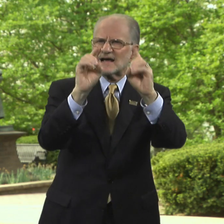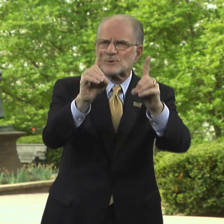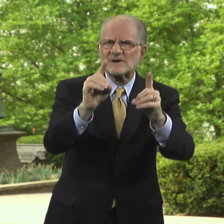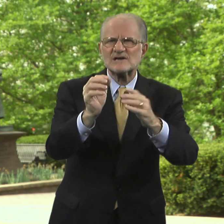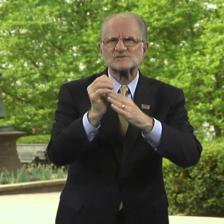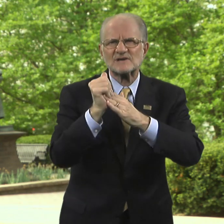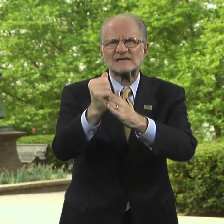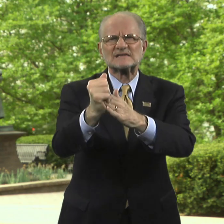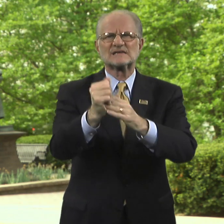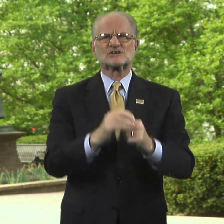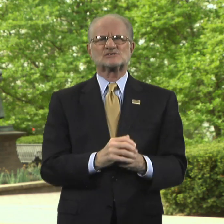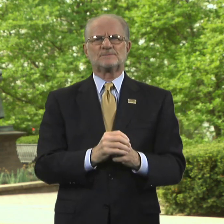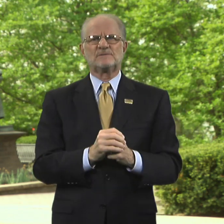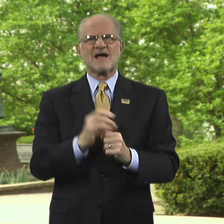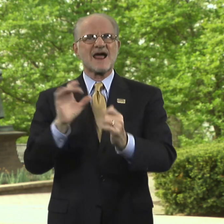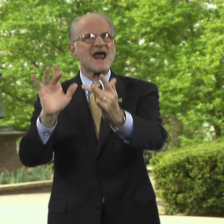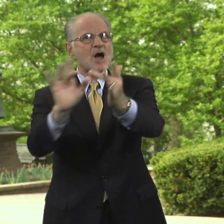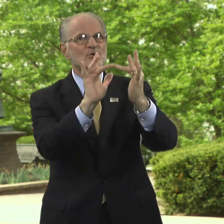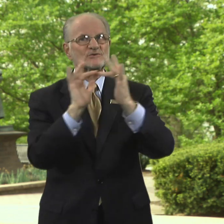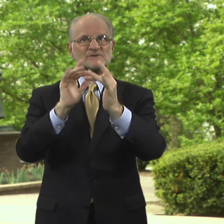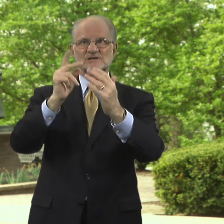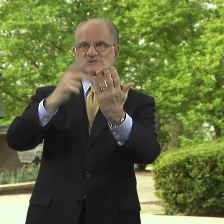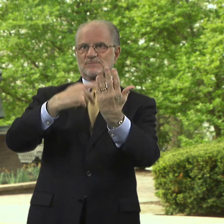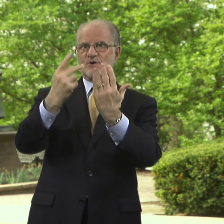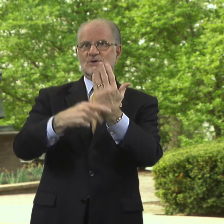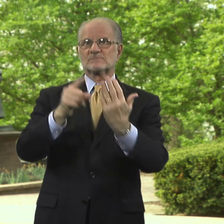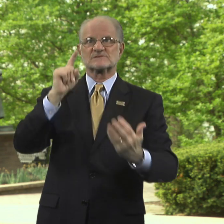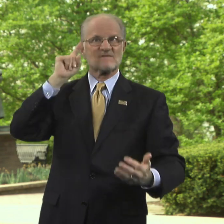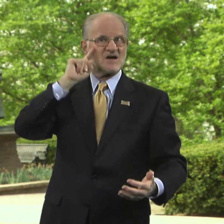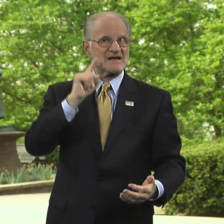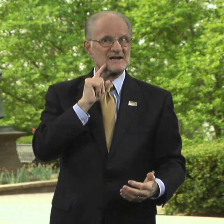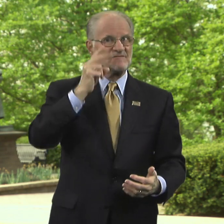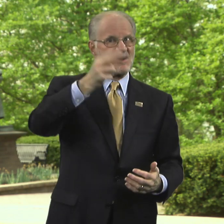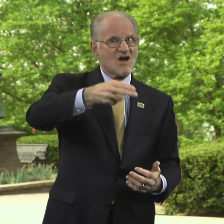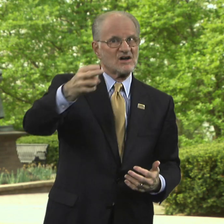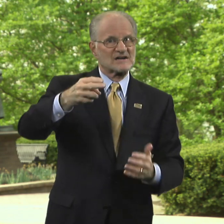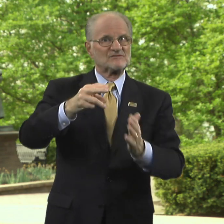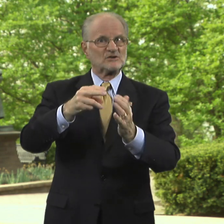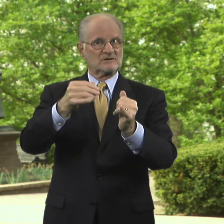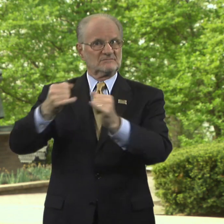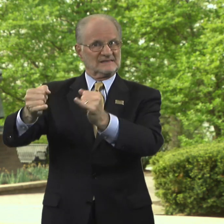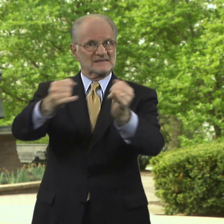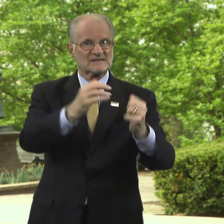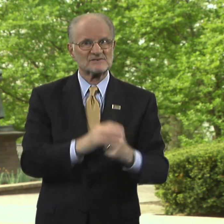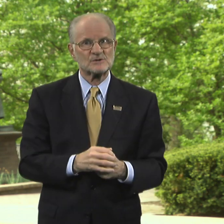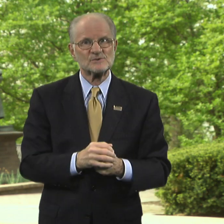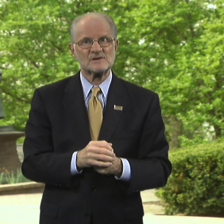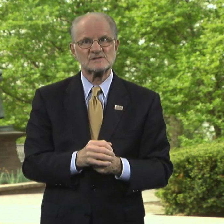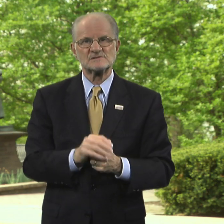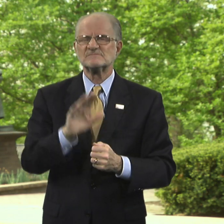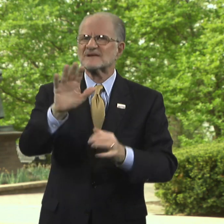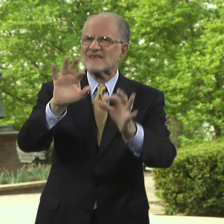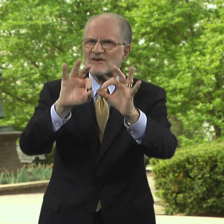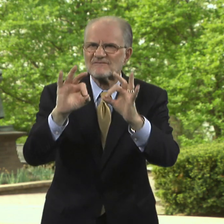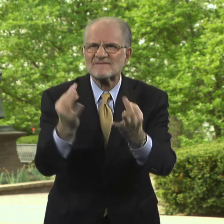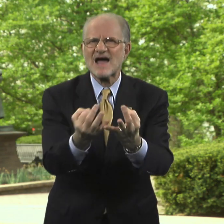educational leadership, and outreach programs for deaf and hard of hearing individuals, their families,